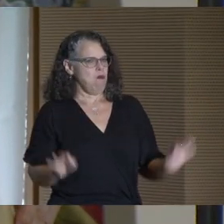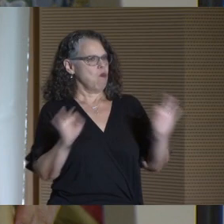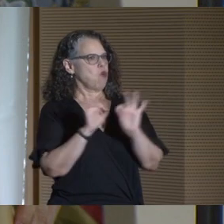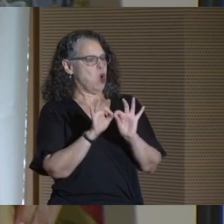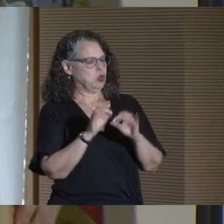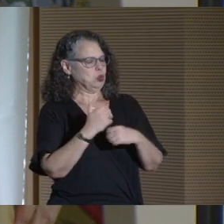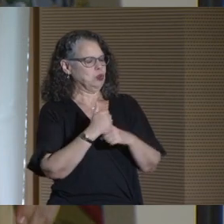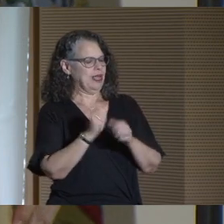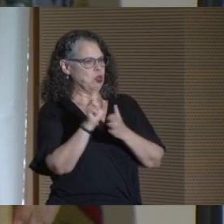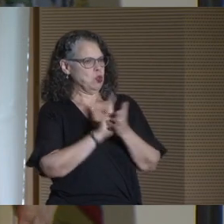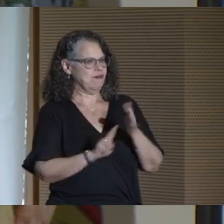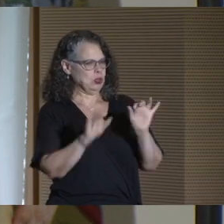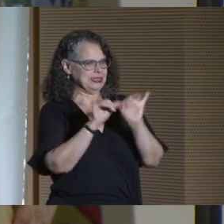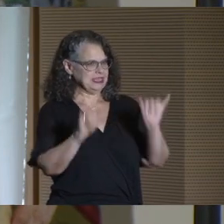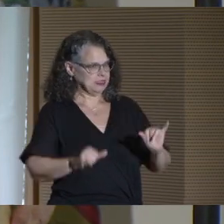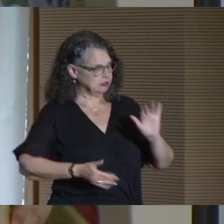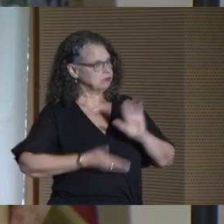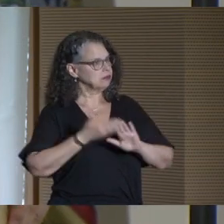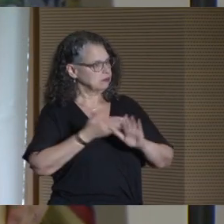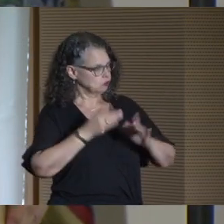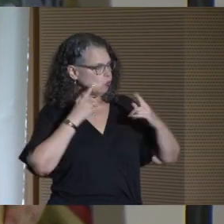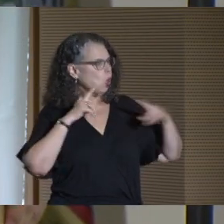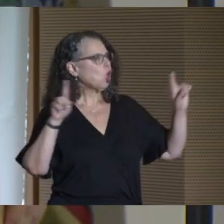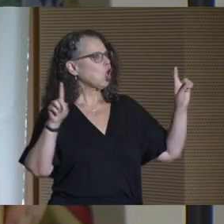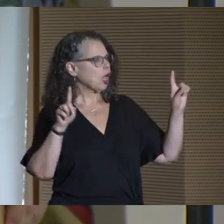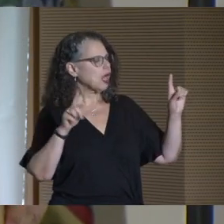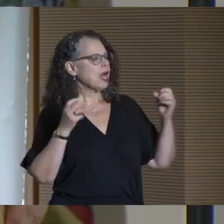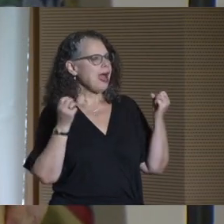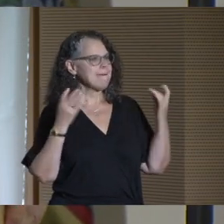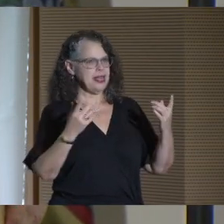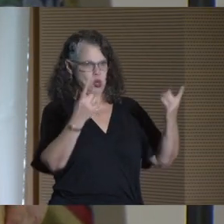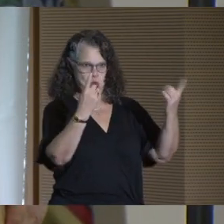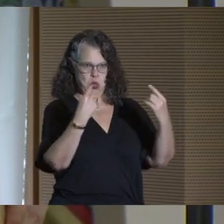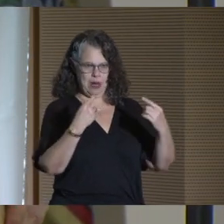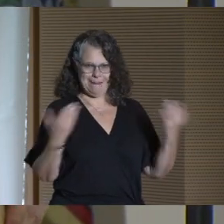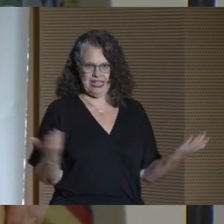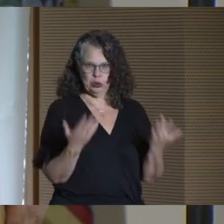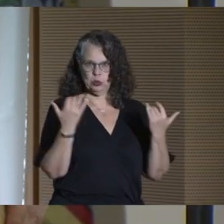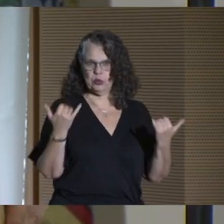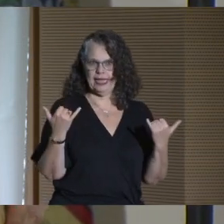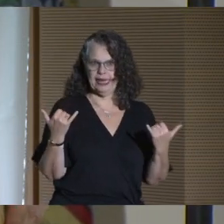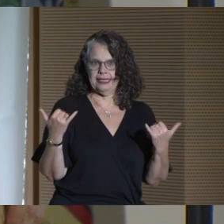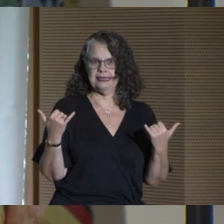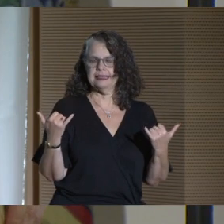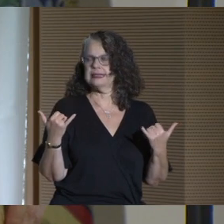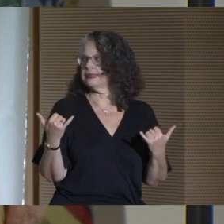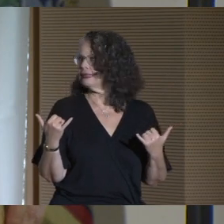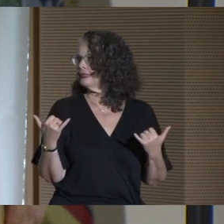to making this university system work and many of whom are in attendance here today.